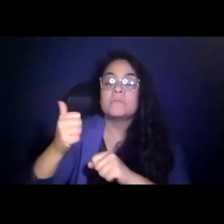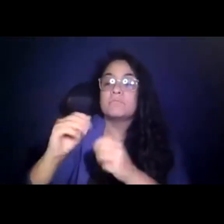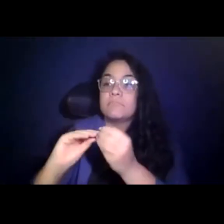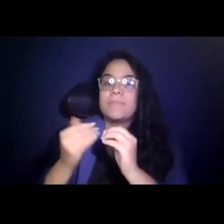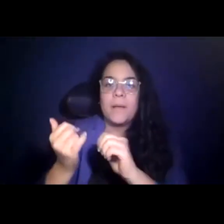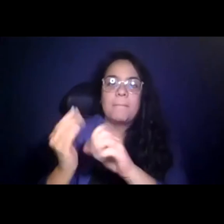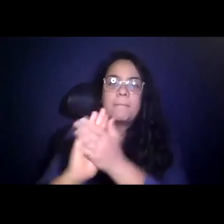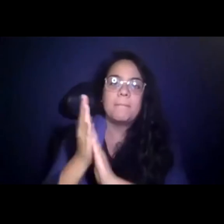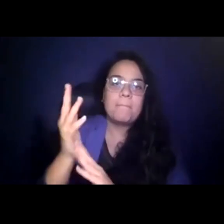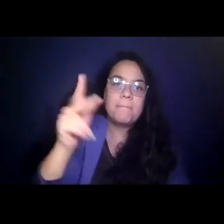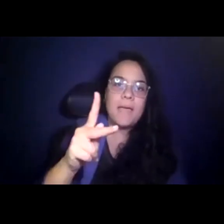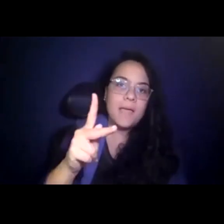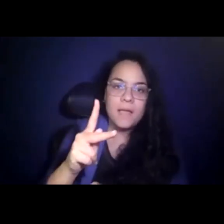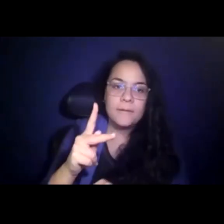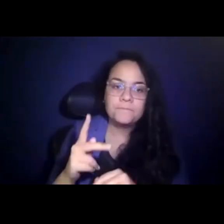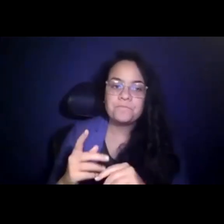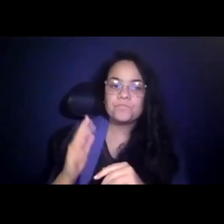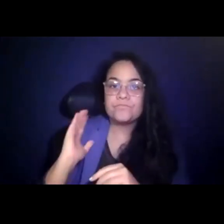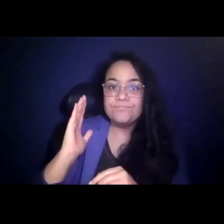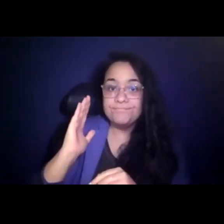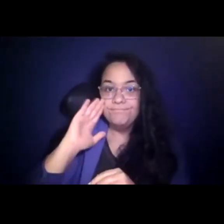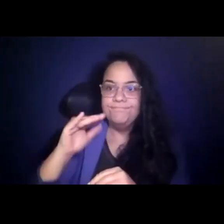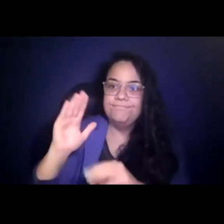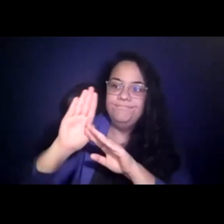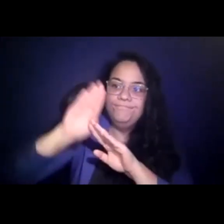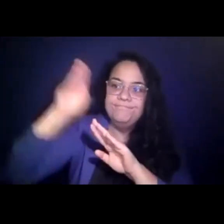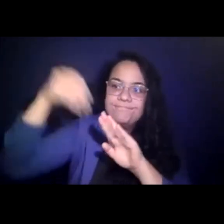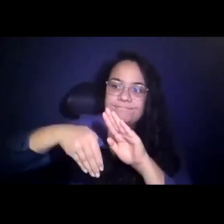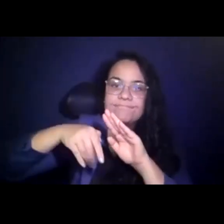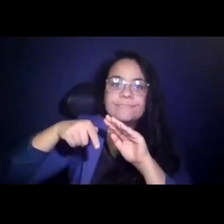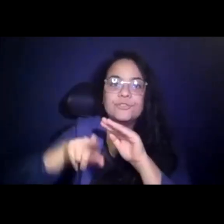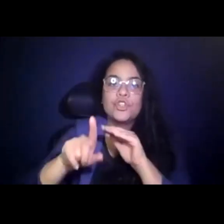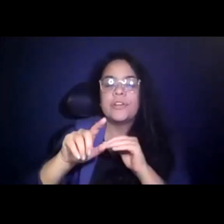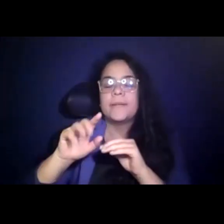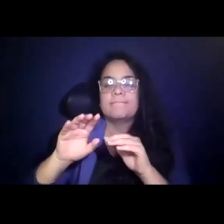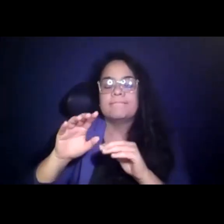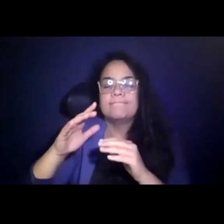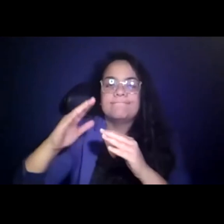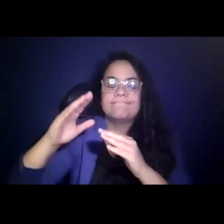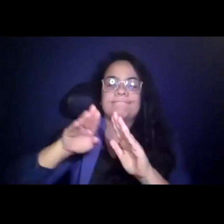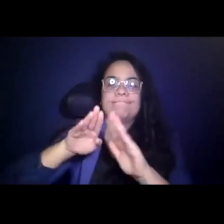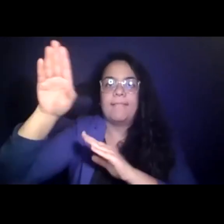15:26:52 from that steep downward trend experienced during the peak of the pandemic caused by COVID-19.